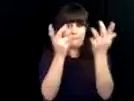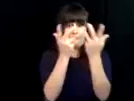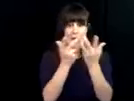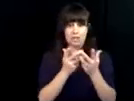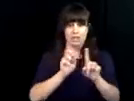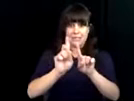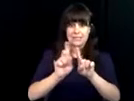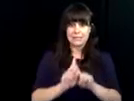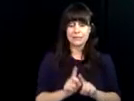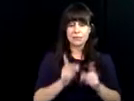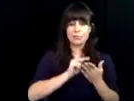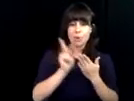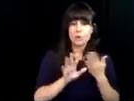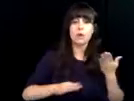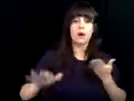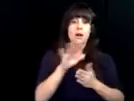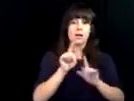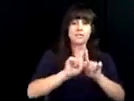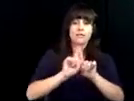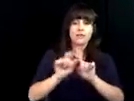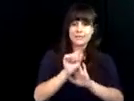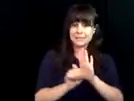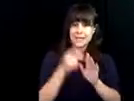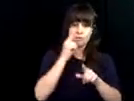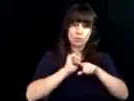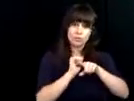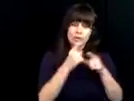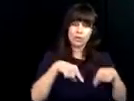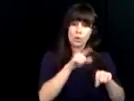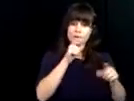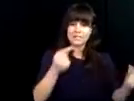This idea was popular with the mesh people and matched